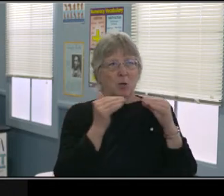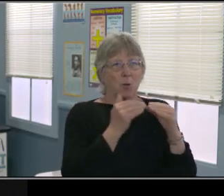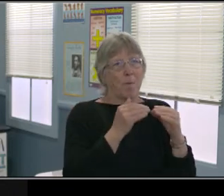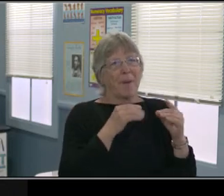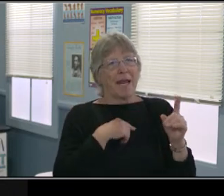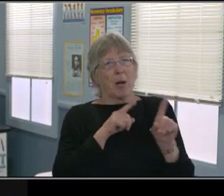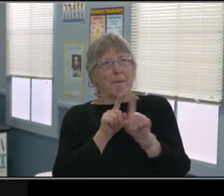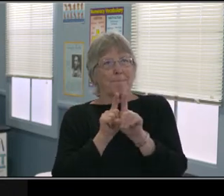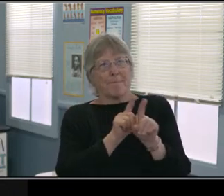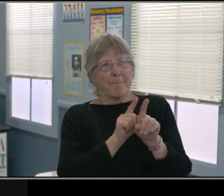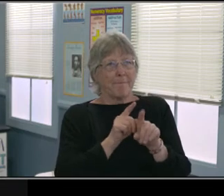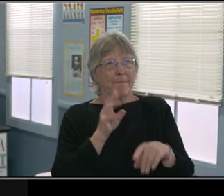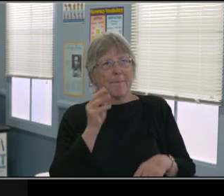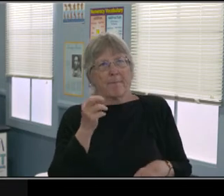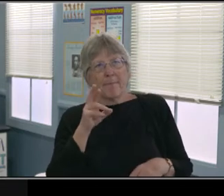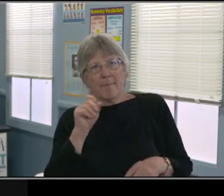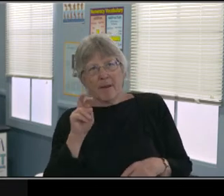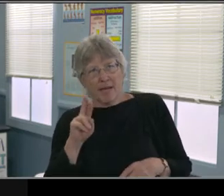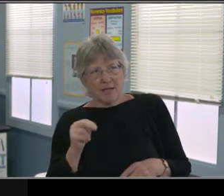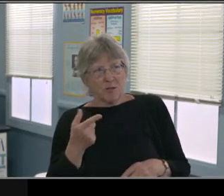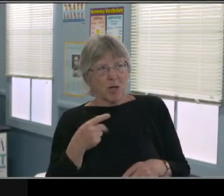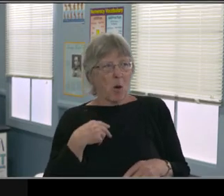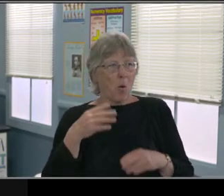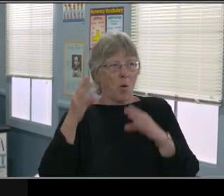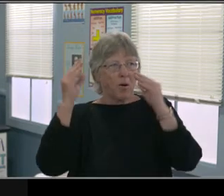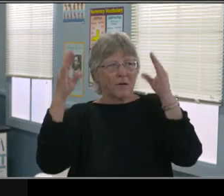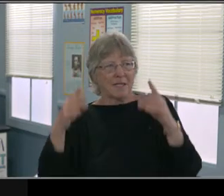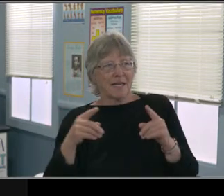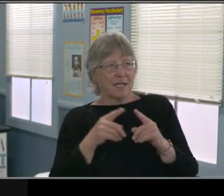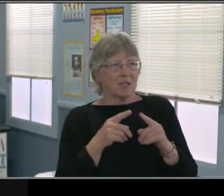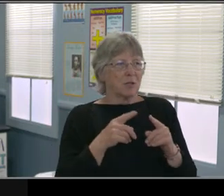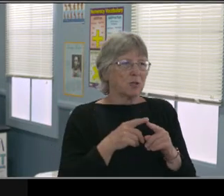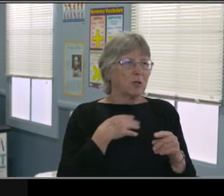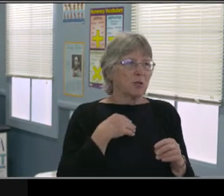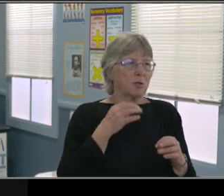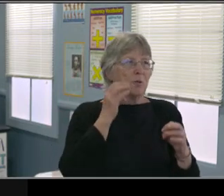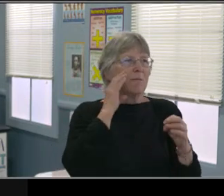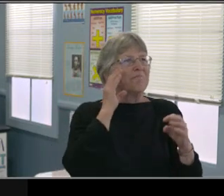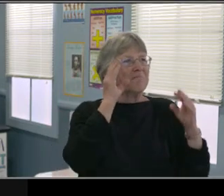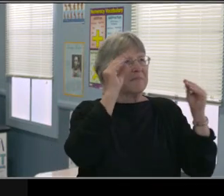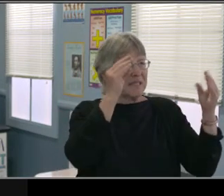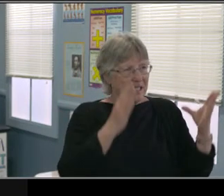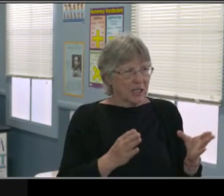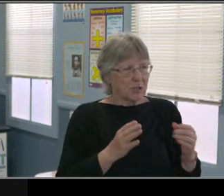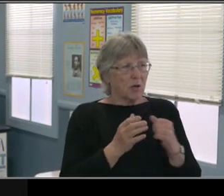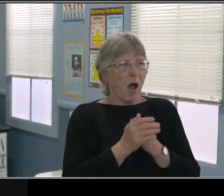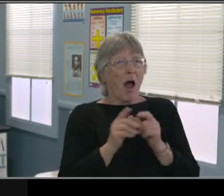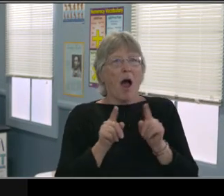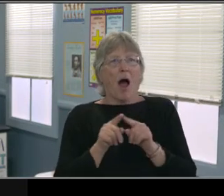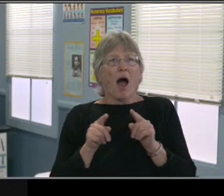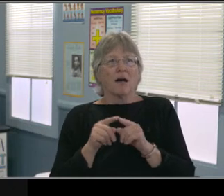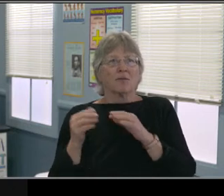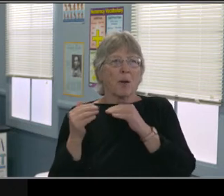I think mental health support is very necessary and I believe Anderson we'll be addressing that but the mental health support needs to be there